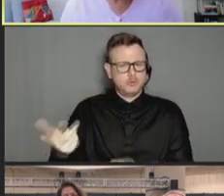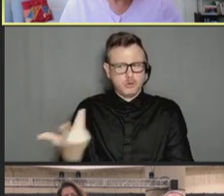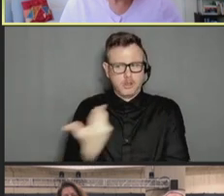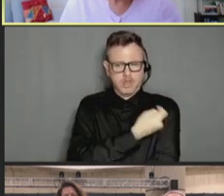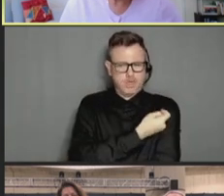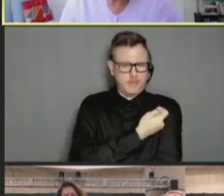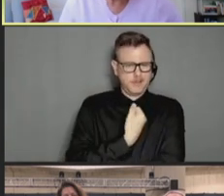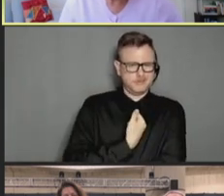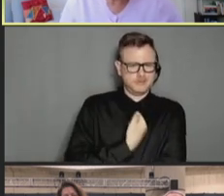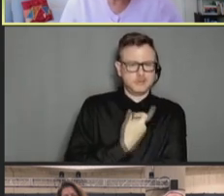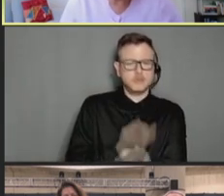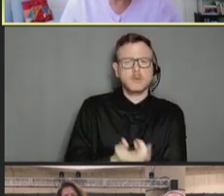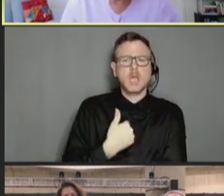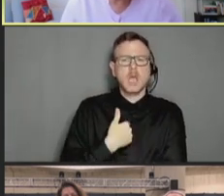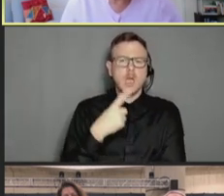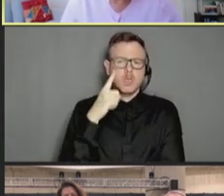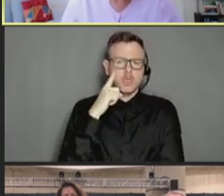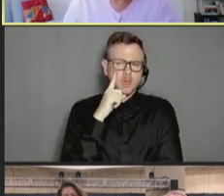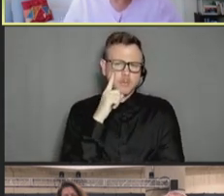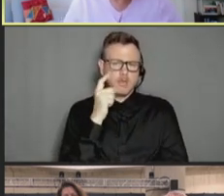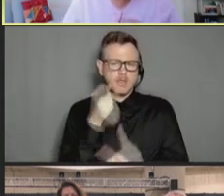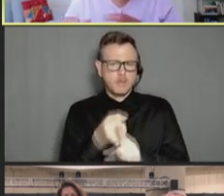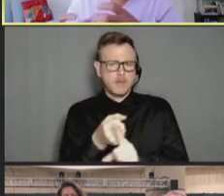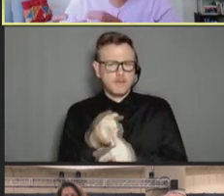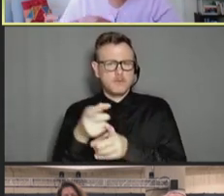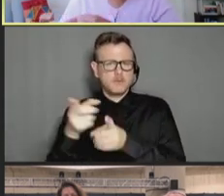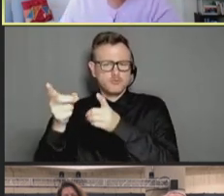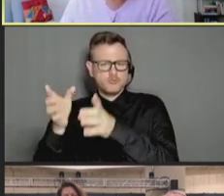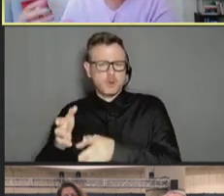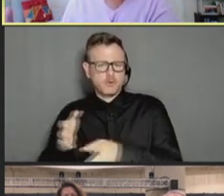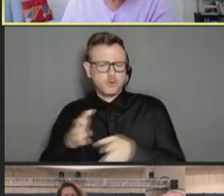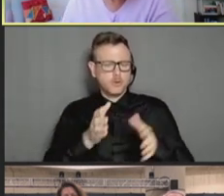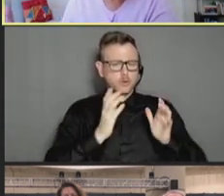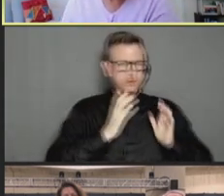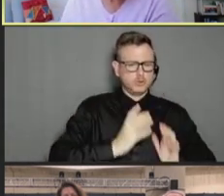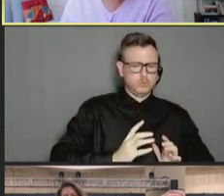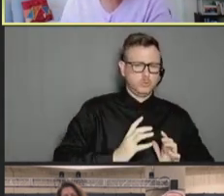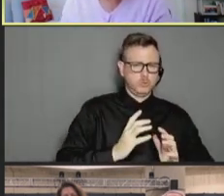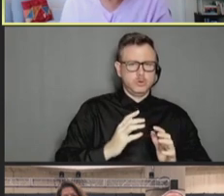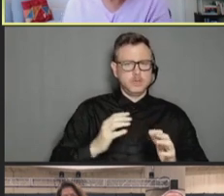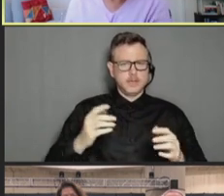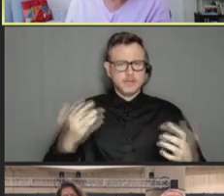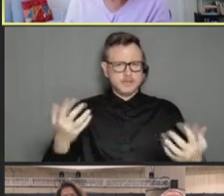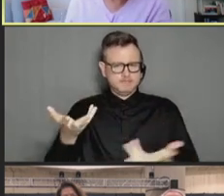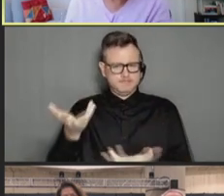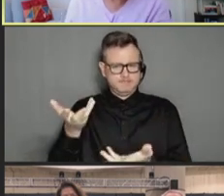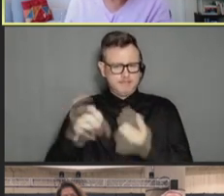of director consumer advertising, because this, the COVID vaccines and boosters are